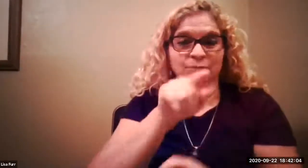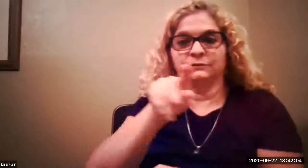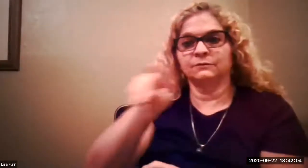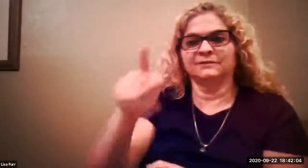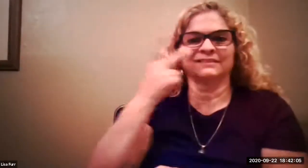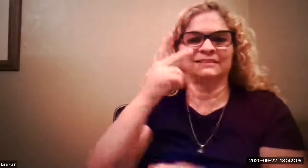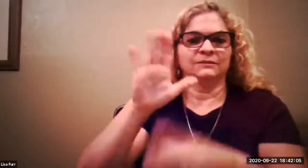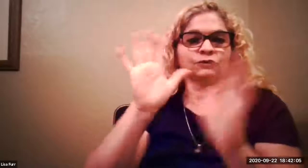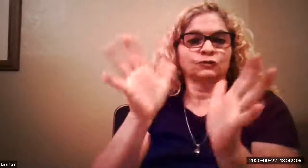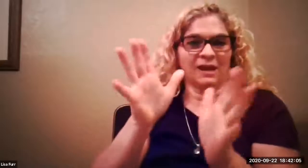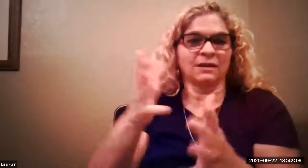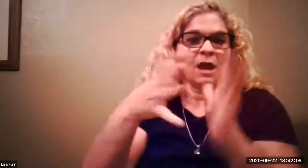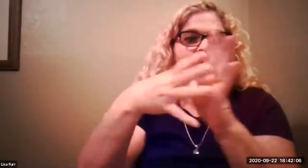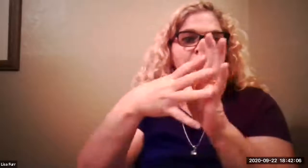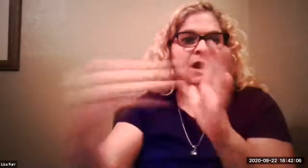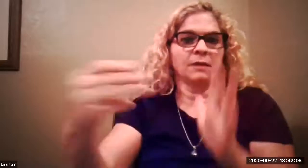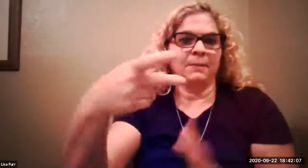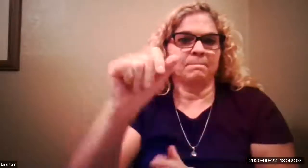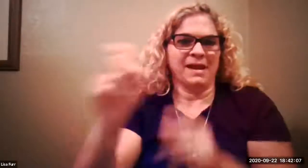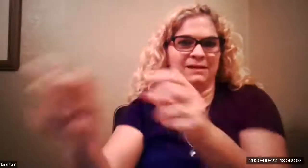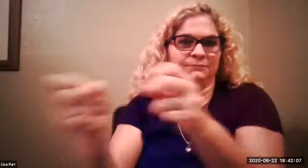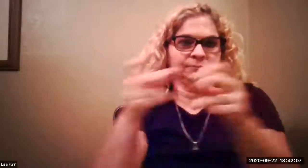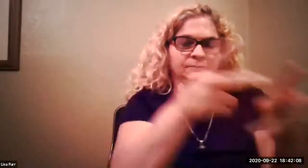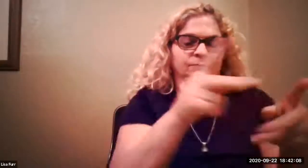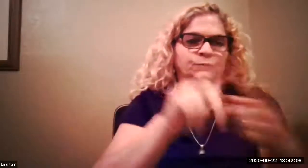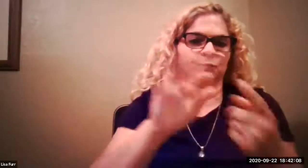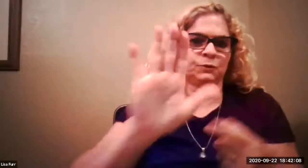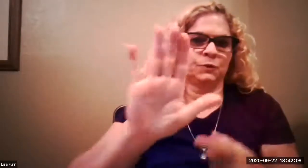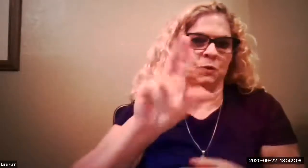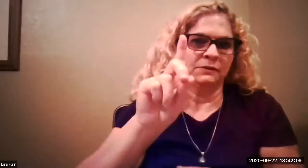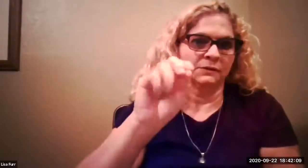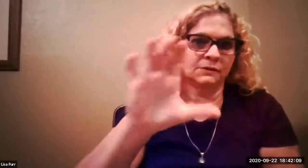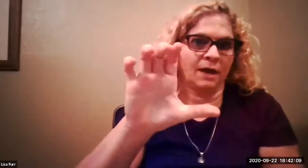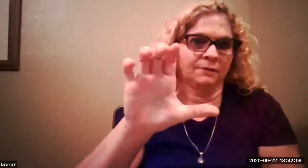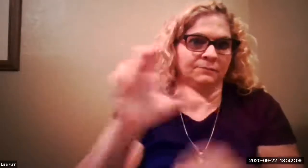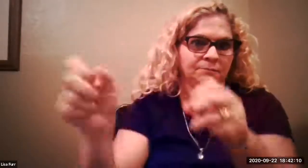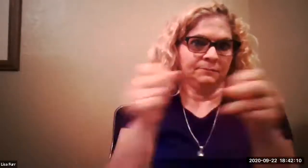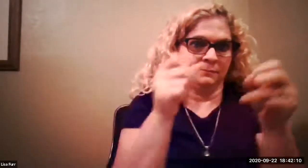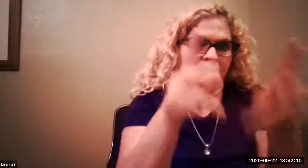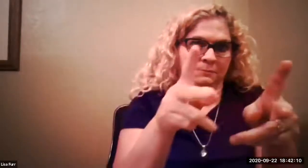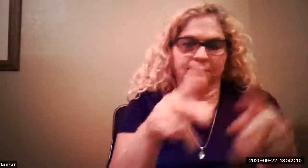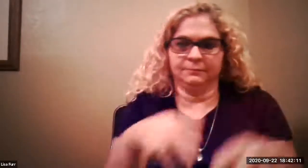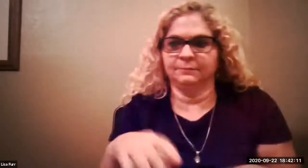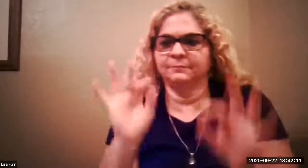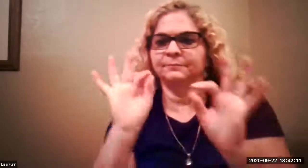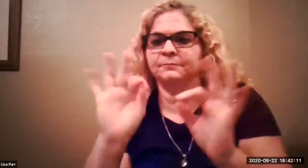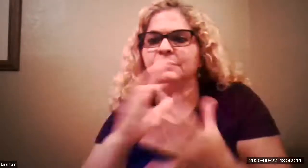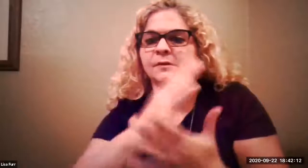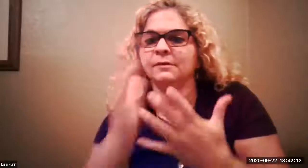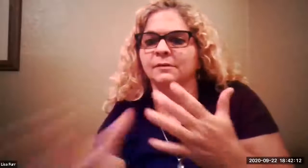youtube channel so if you're interested um you can copy and paste that link from the chat